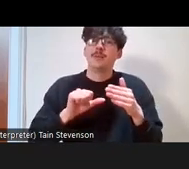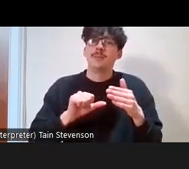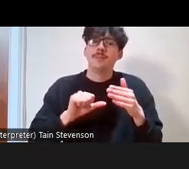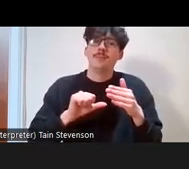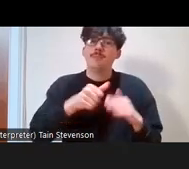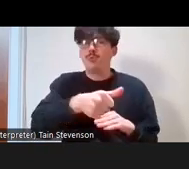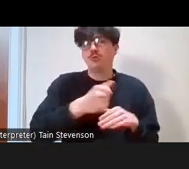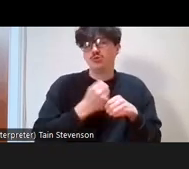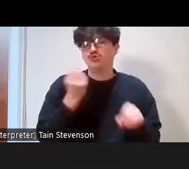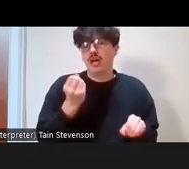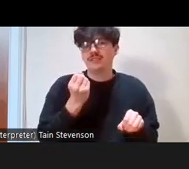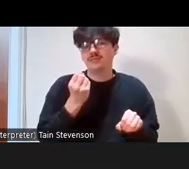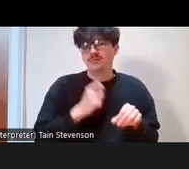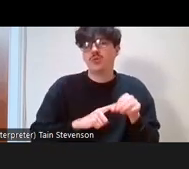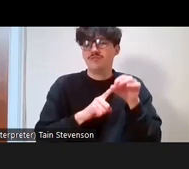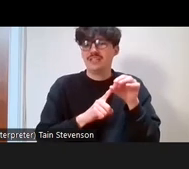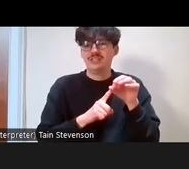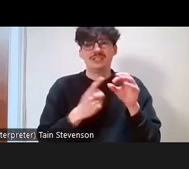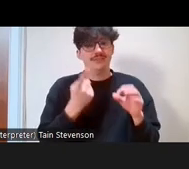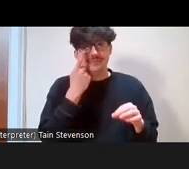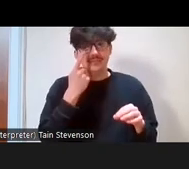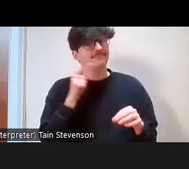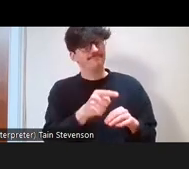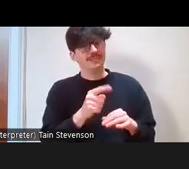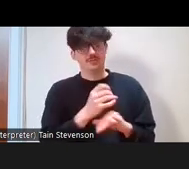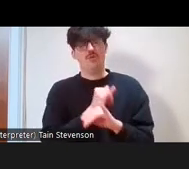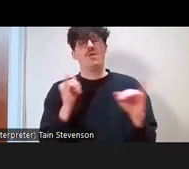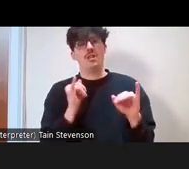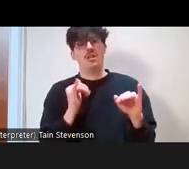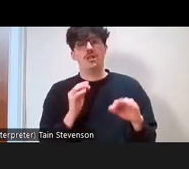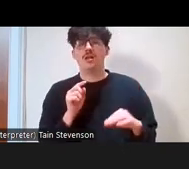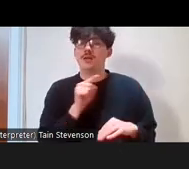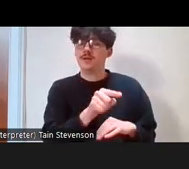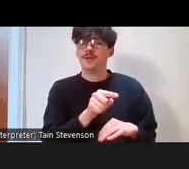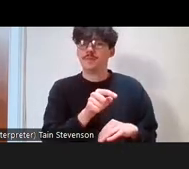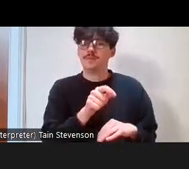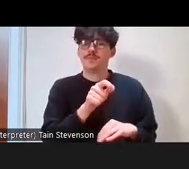I've definitely seen this and it's really awful, like people asking for these on voluntary roles.